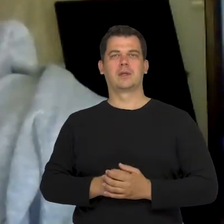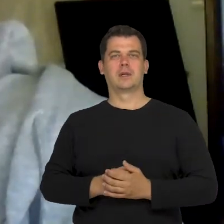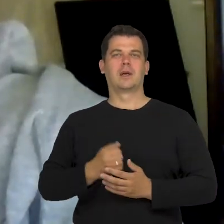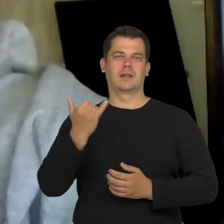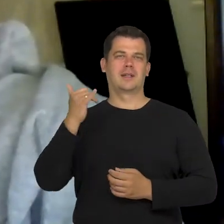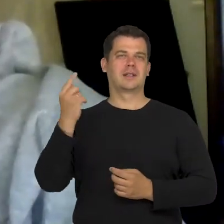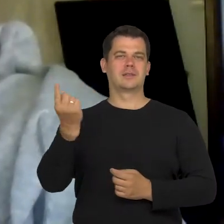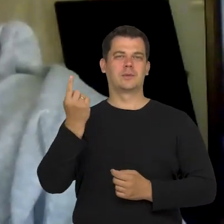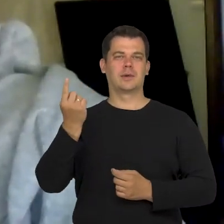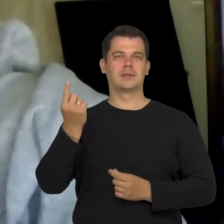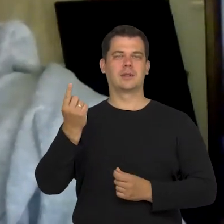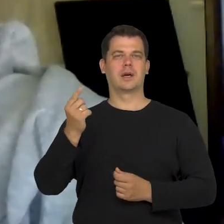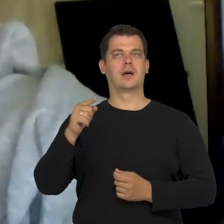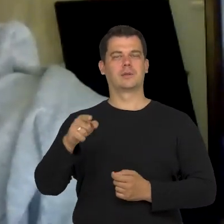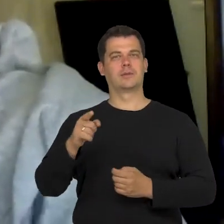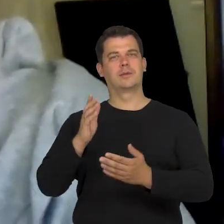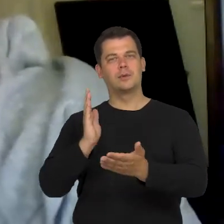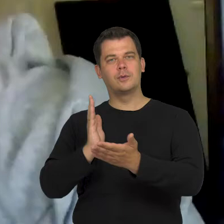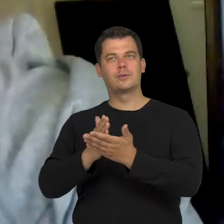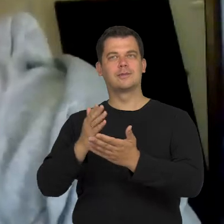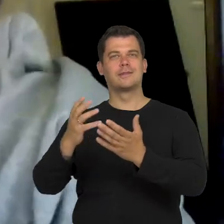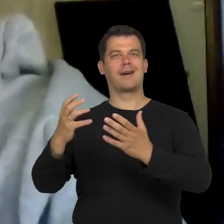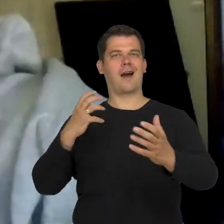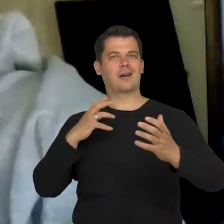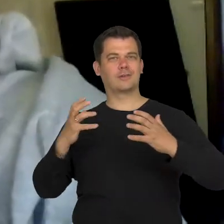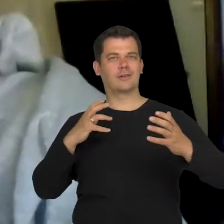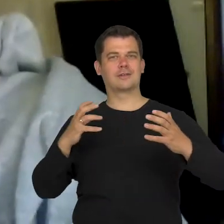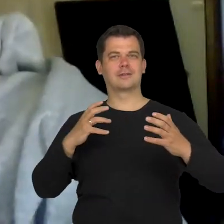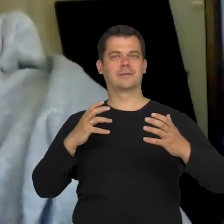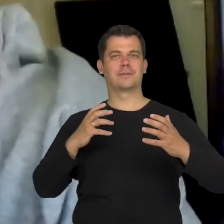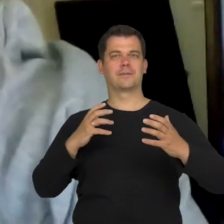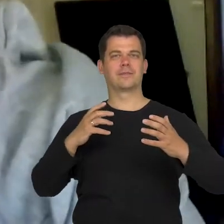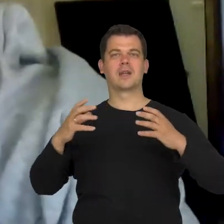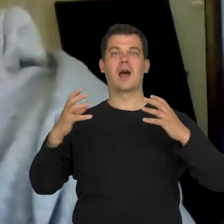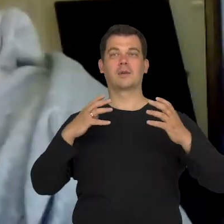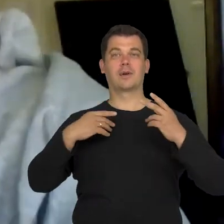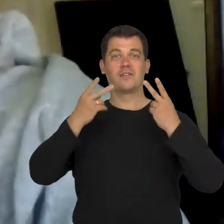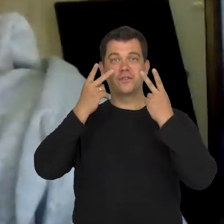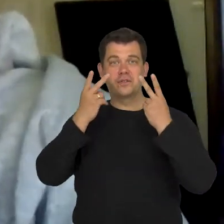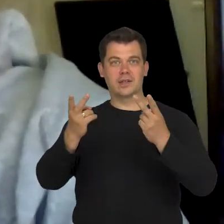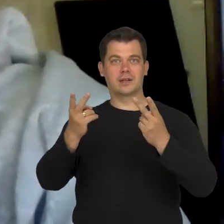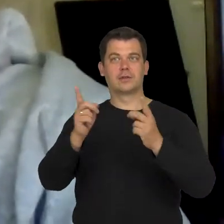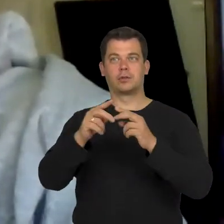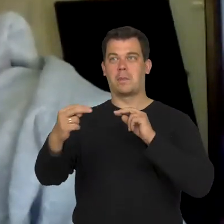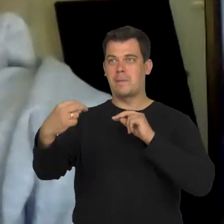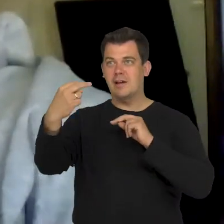Here, we deal with the fact that the actor is visible. The audience and actors see each other.